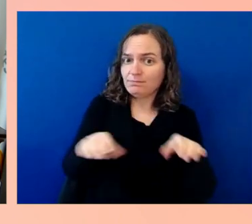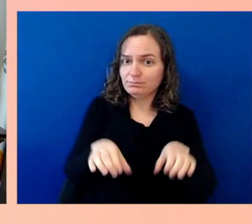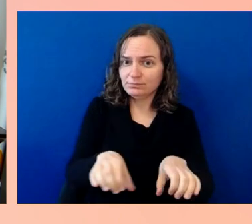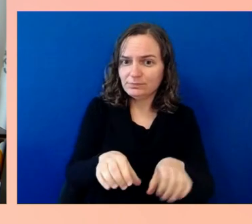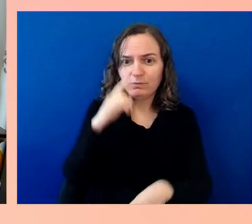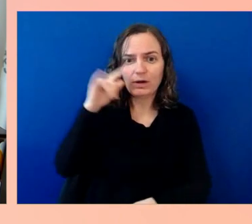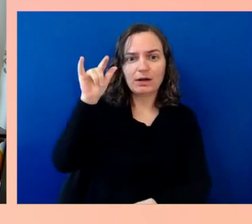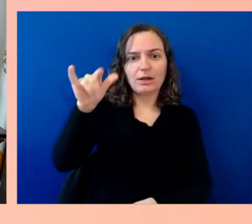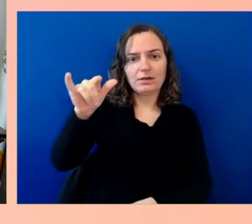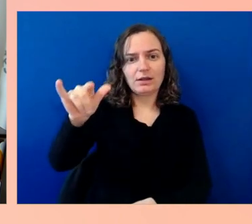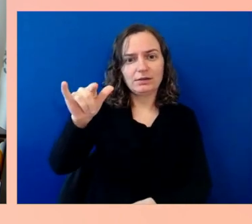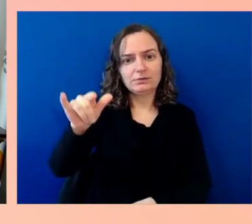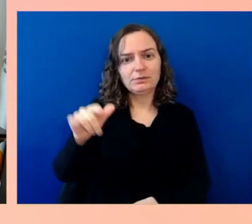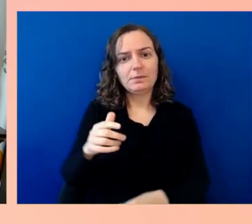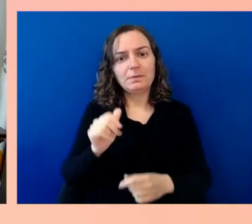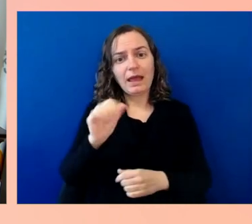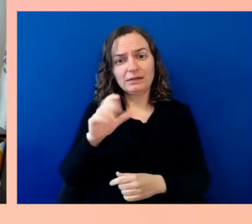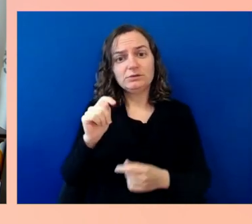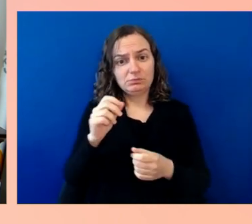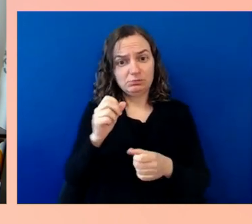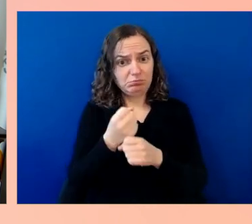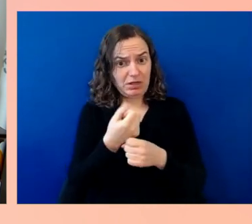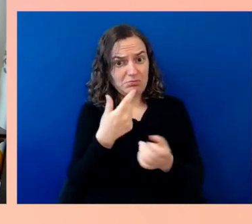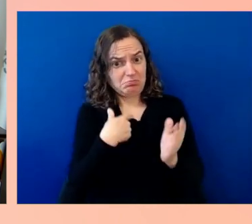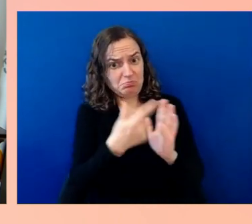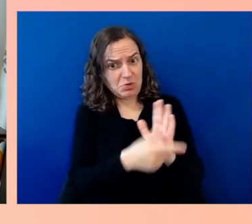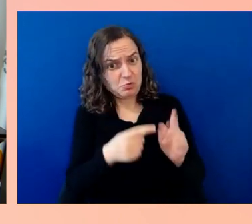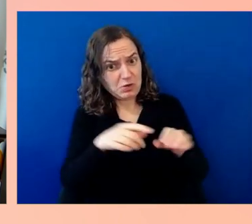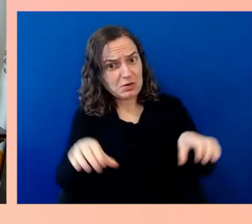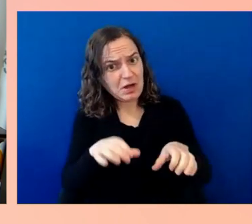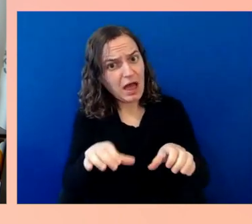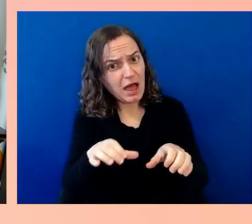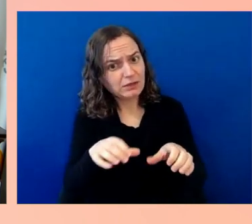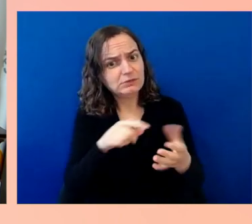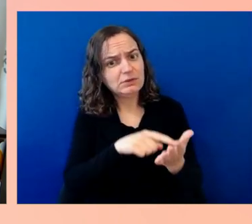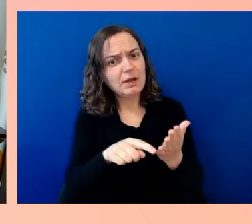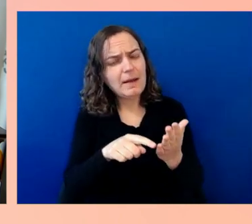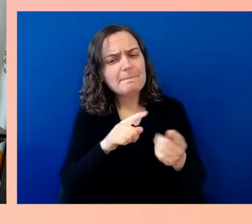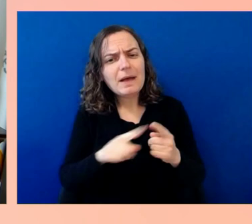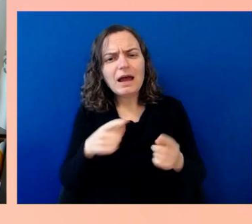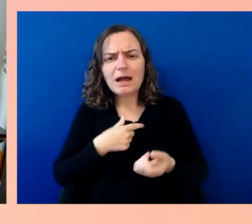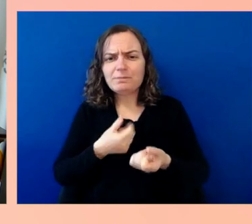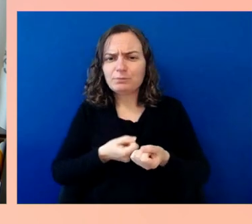expressed very memorably and candidly, is if an airline gets you there but